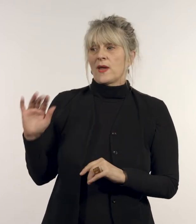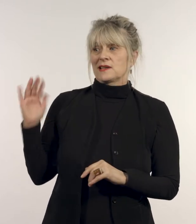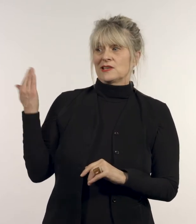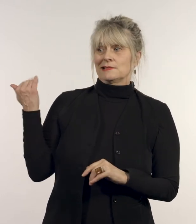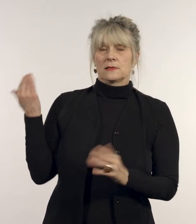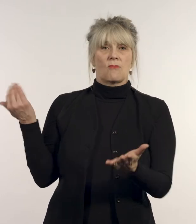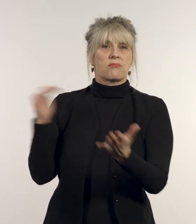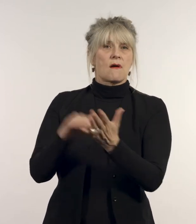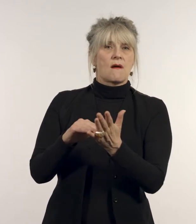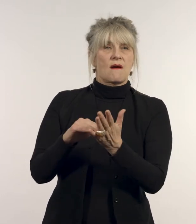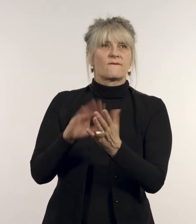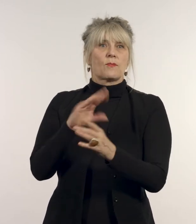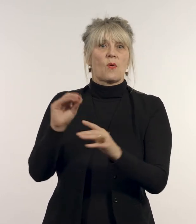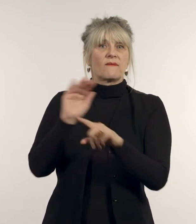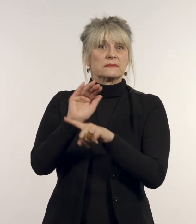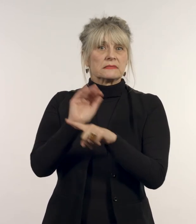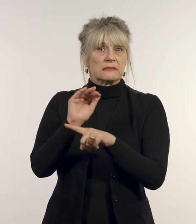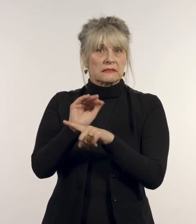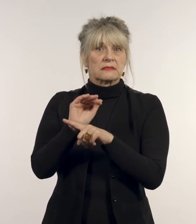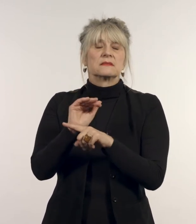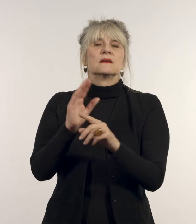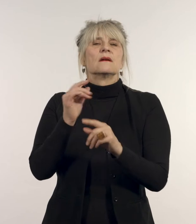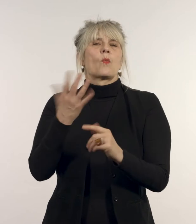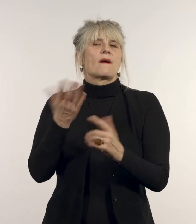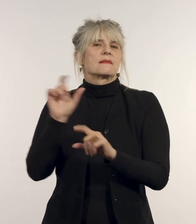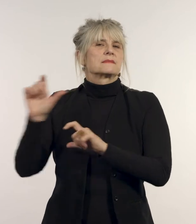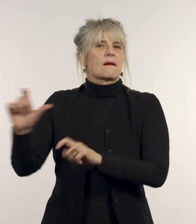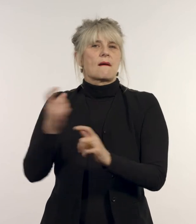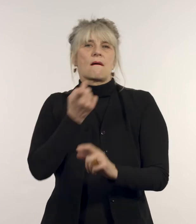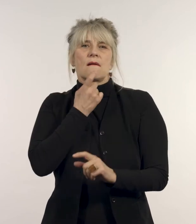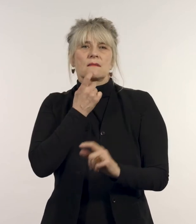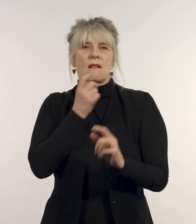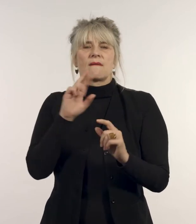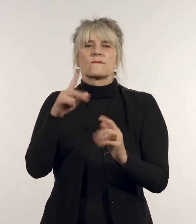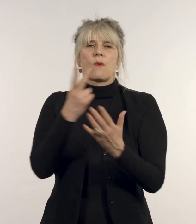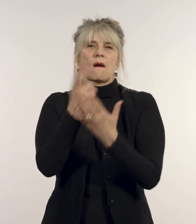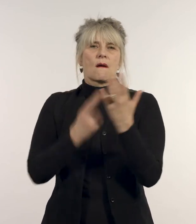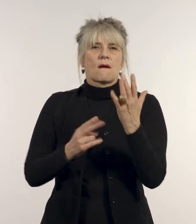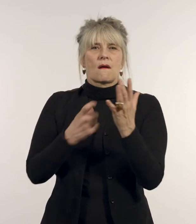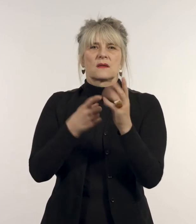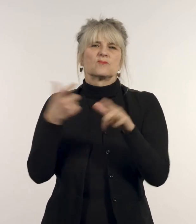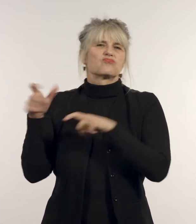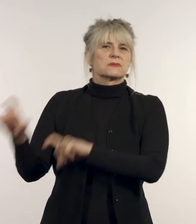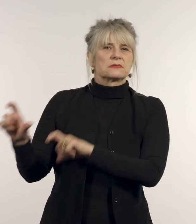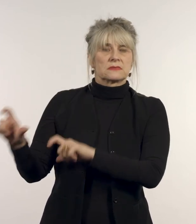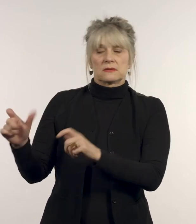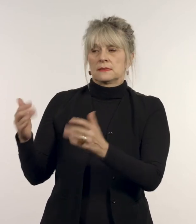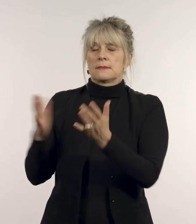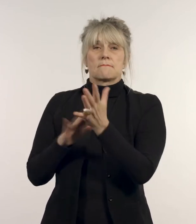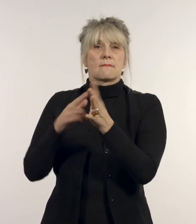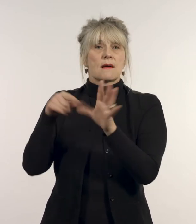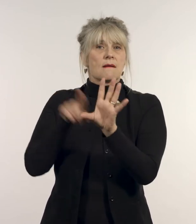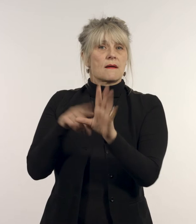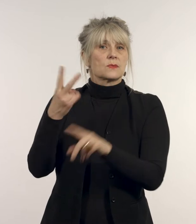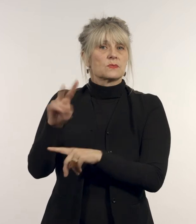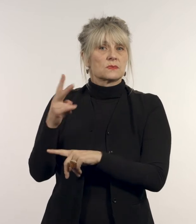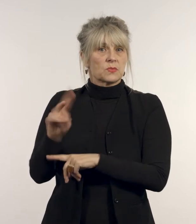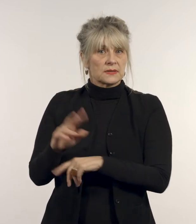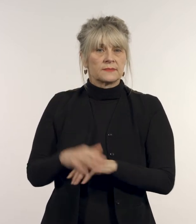‘In May 2020, after returning from an arts residency in Iceland,